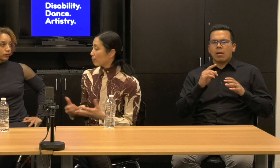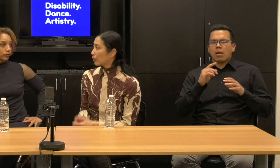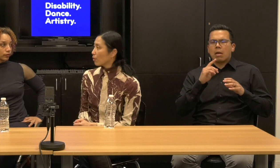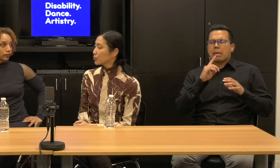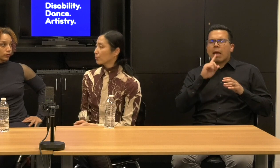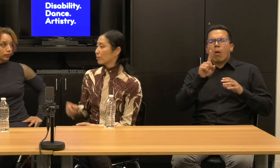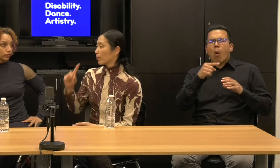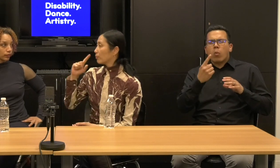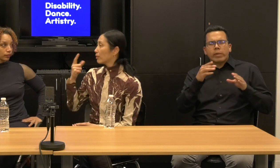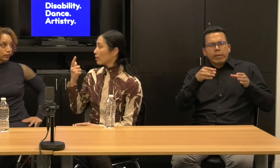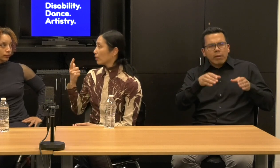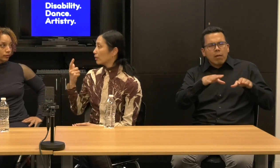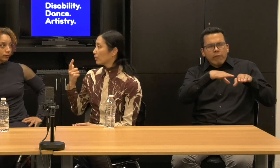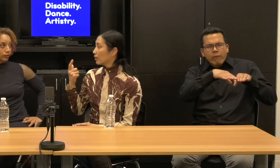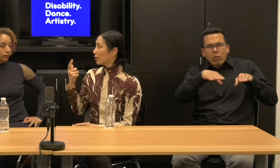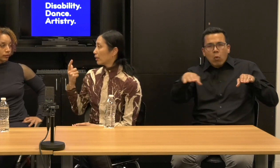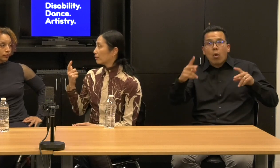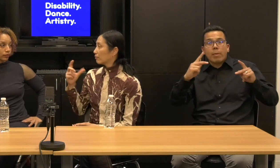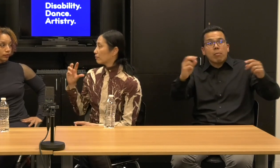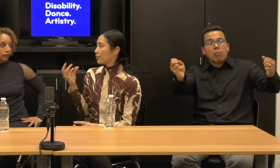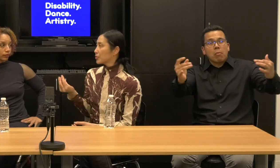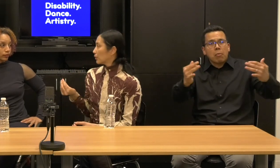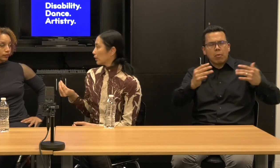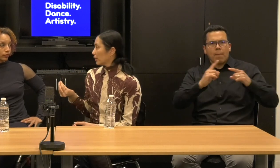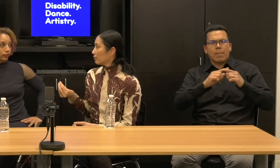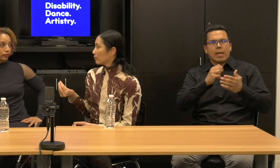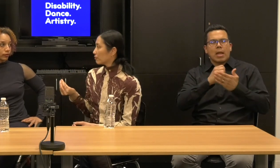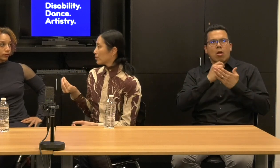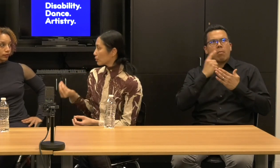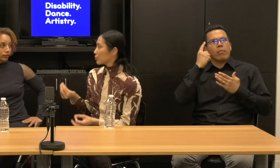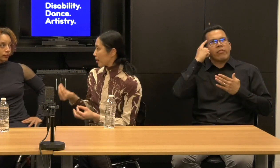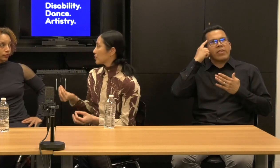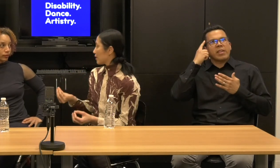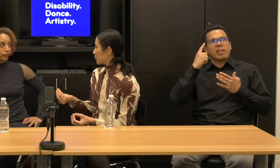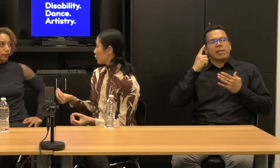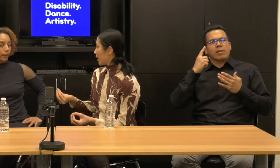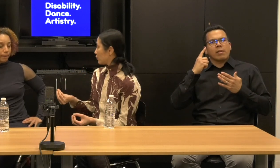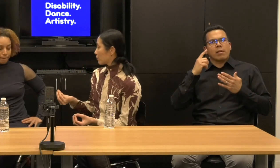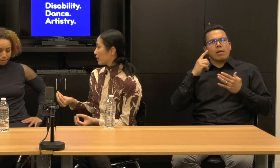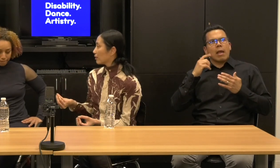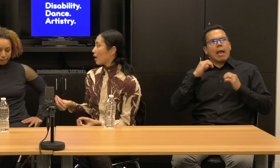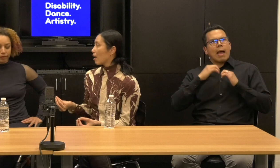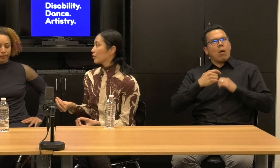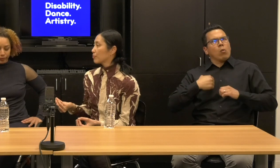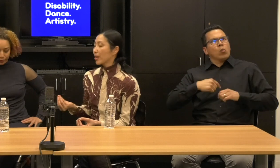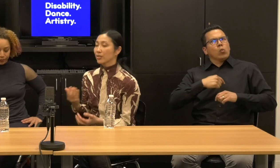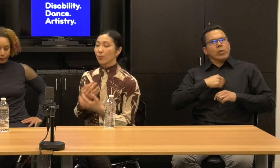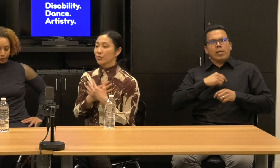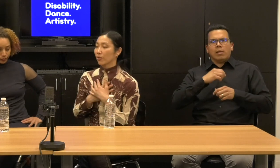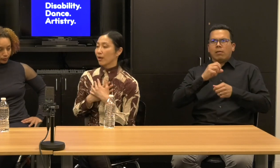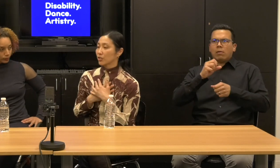but also the way we think, like physically the physical space has to change, right. Our space.